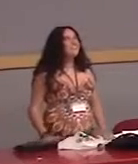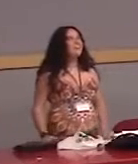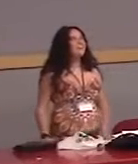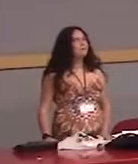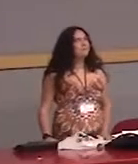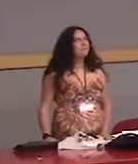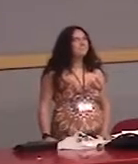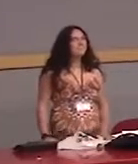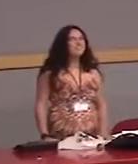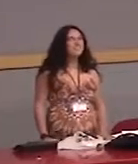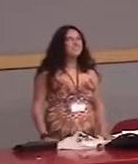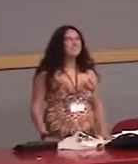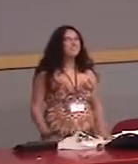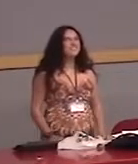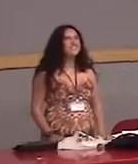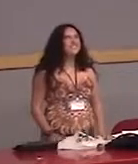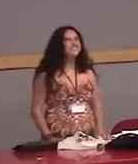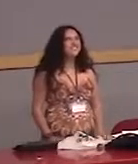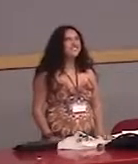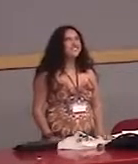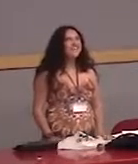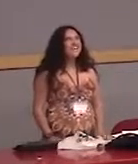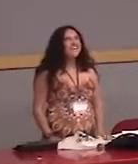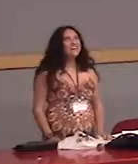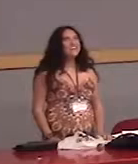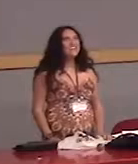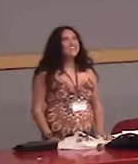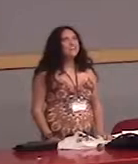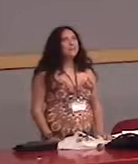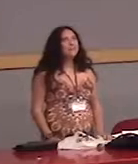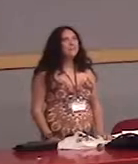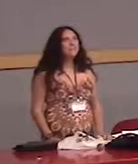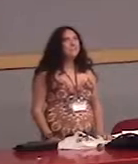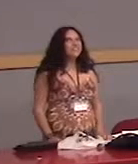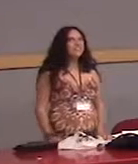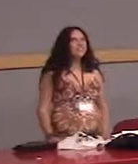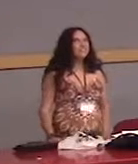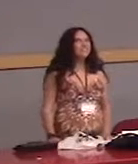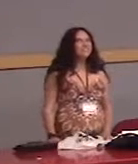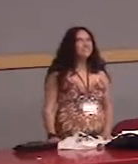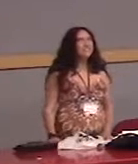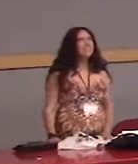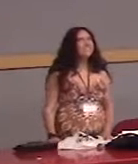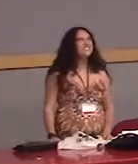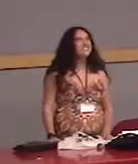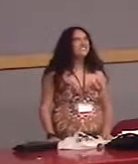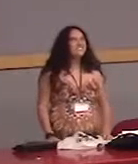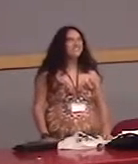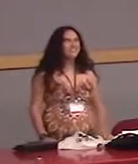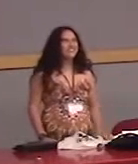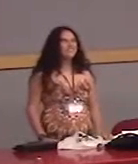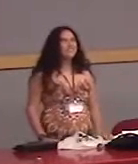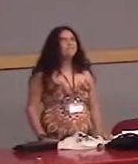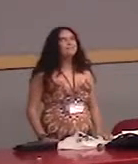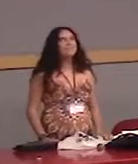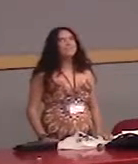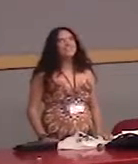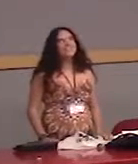Let's see, so I've been a science enthusiast for as long as I can remember. And growing up, I loved science. I ended up going into cognitive neuroscience